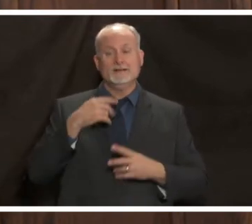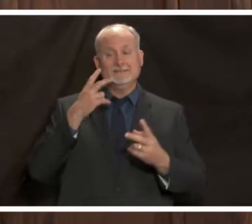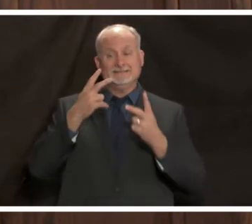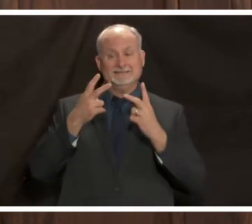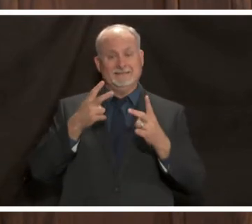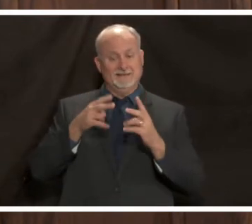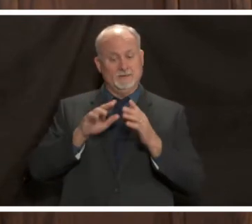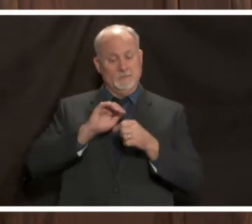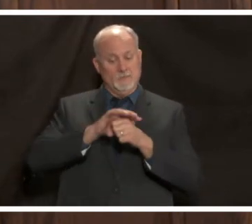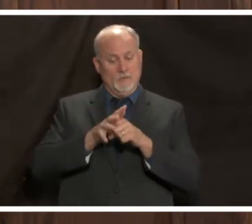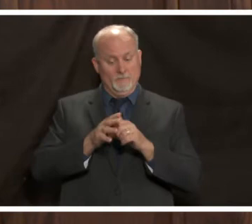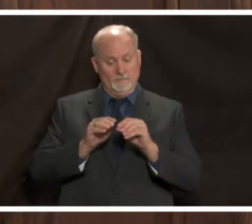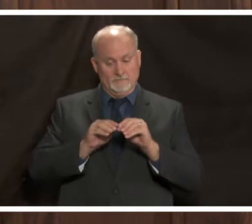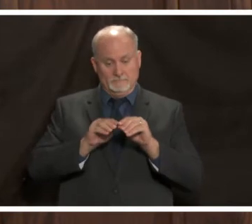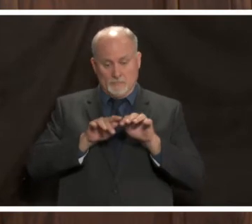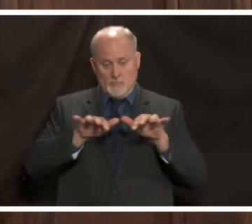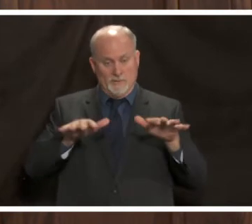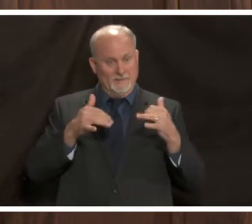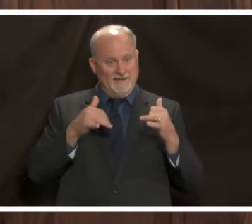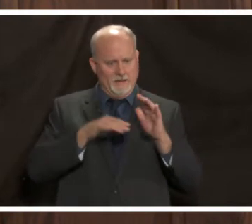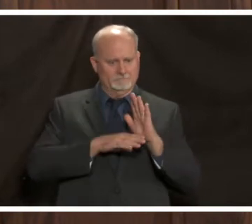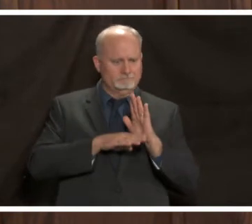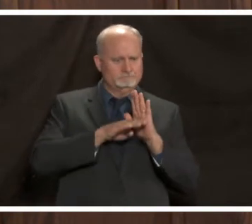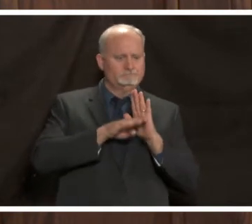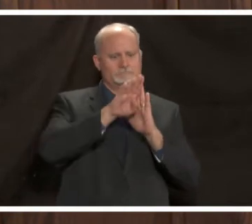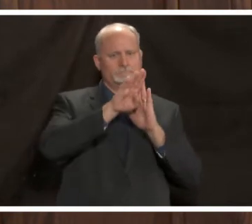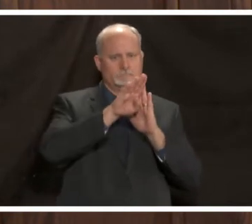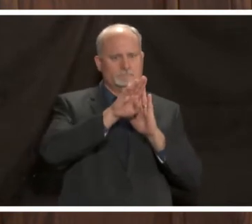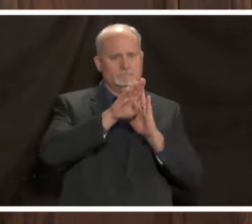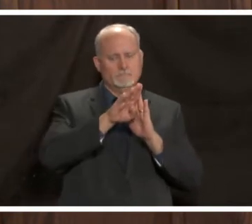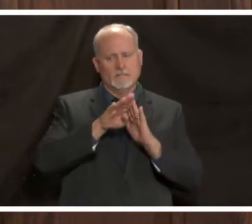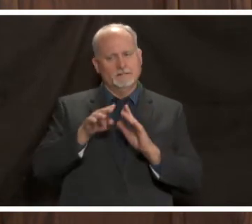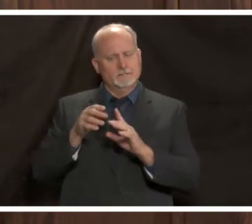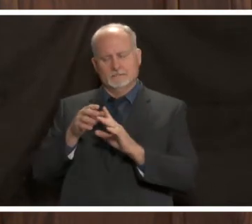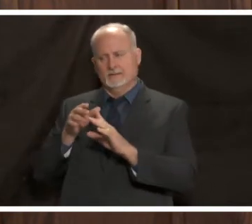of covid and as i mentioned that has in fact affected our staff just like it has everyone else